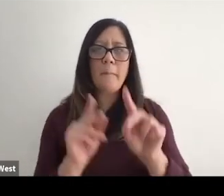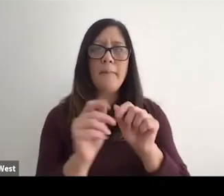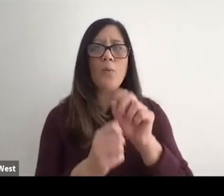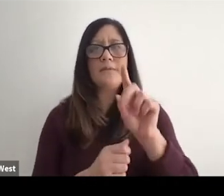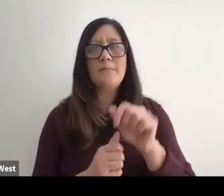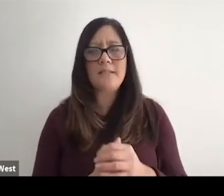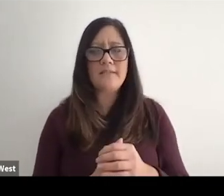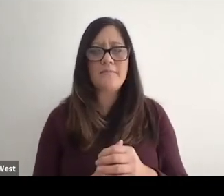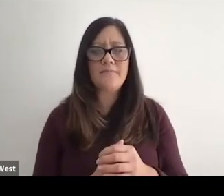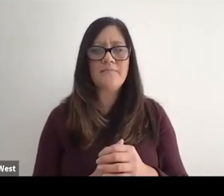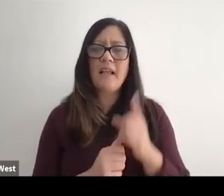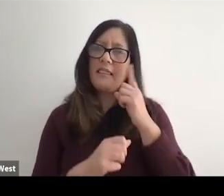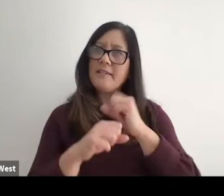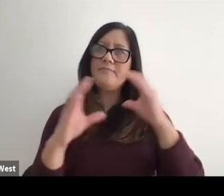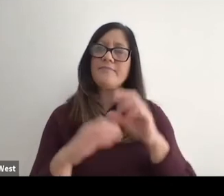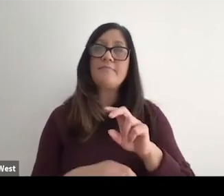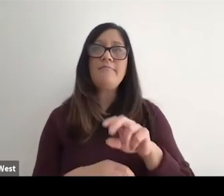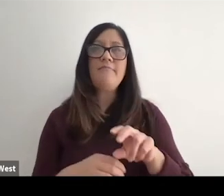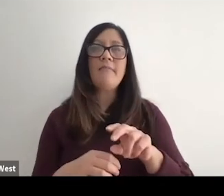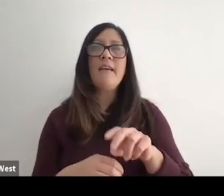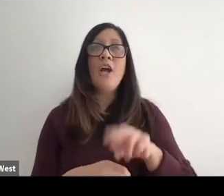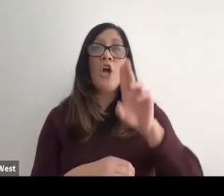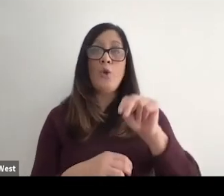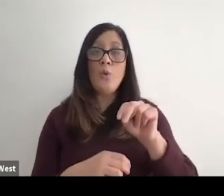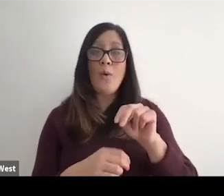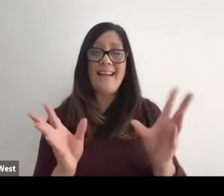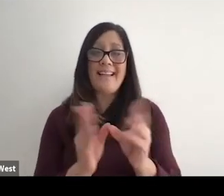Think about this, the United Nations on the convention of Rights of people.